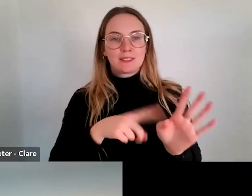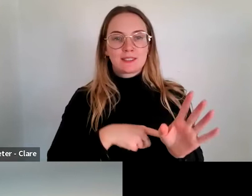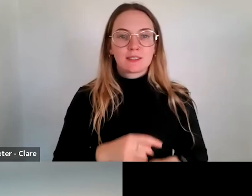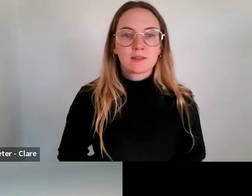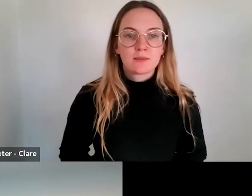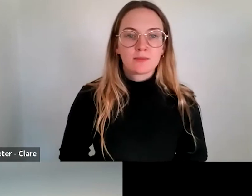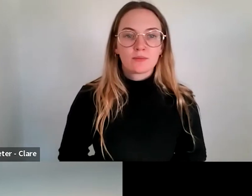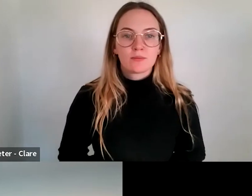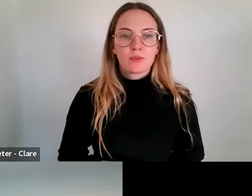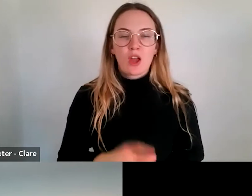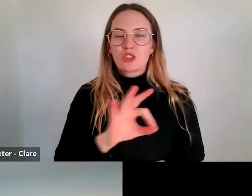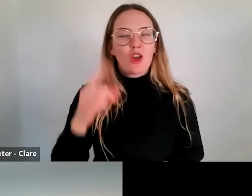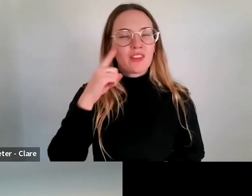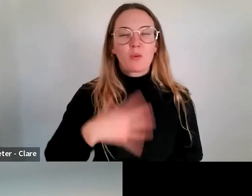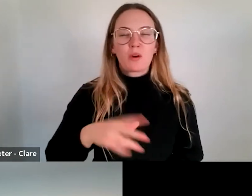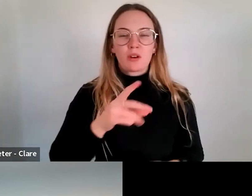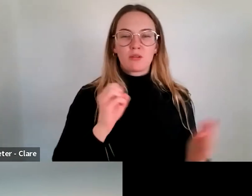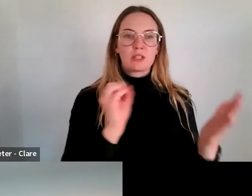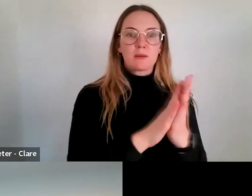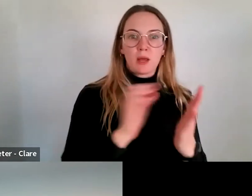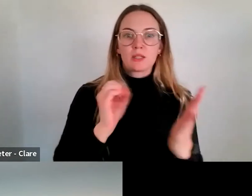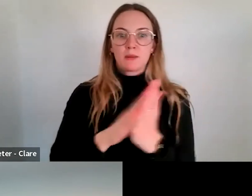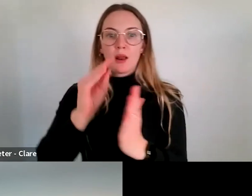submit duplicate applications for the